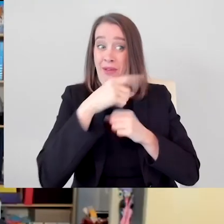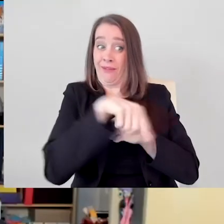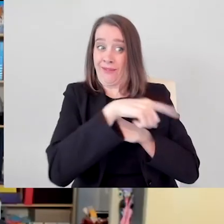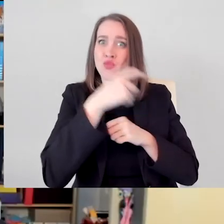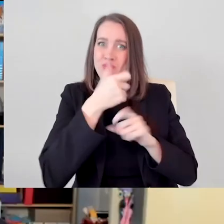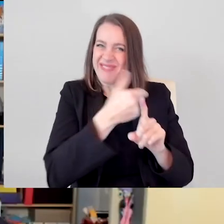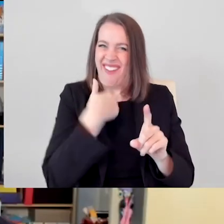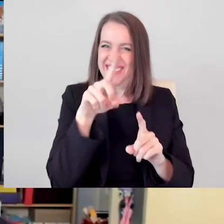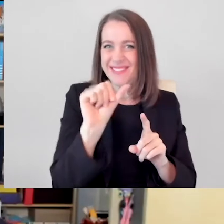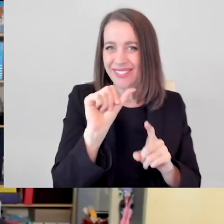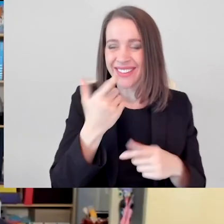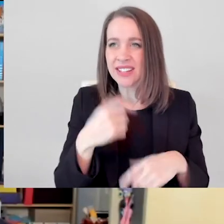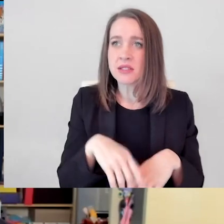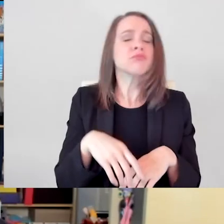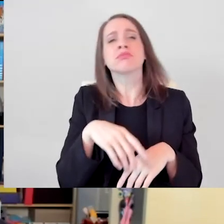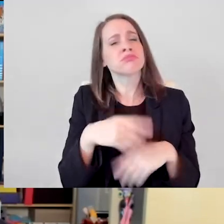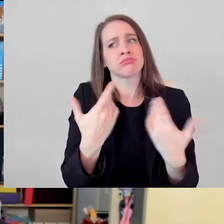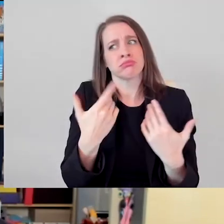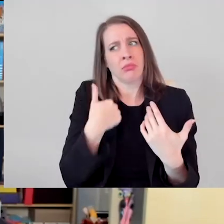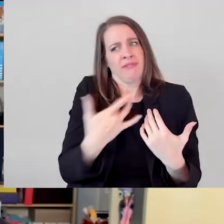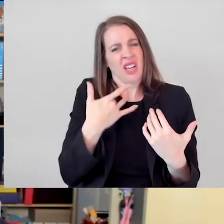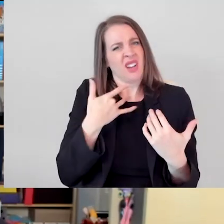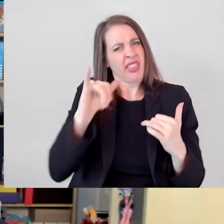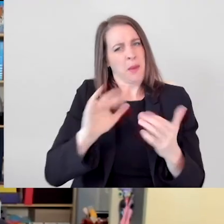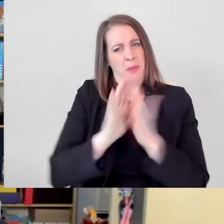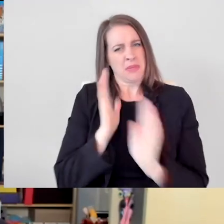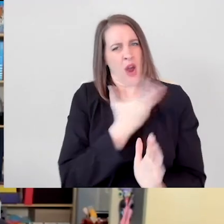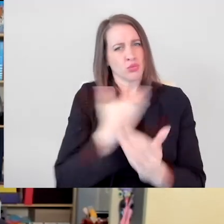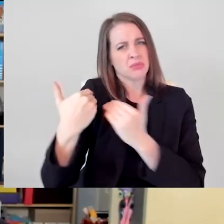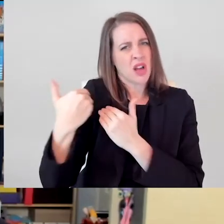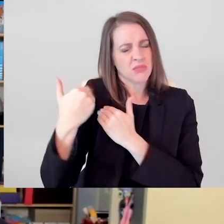And I really believe it's our responsibility, especially